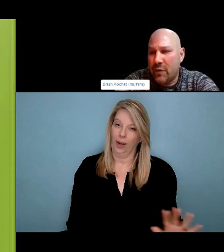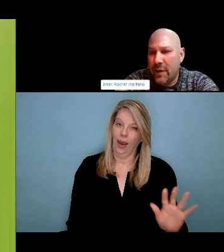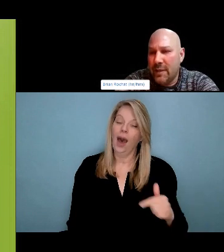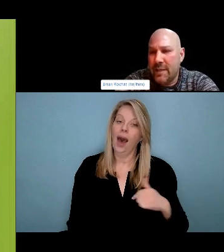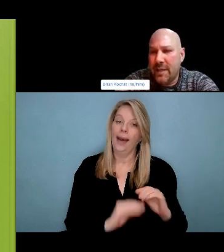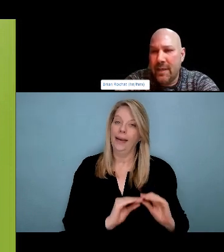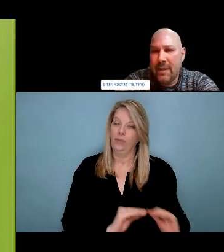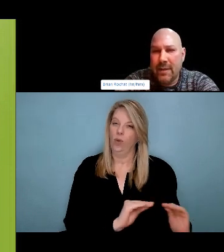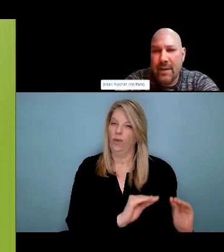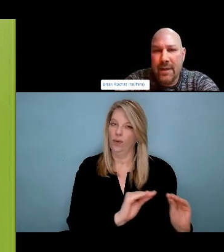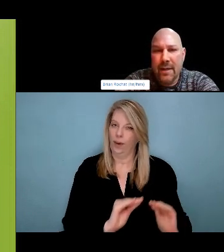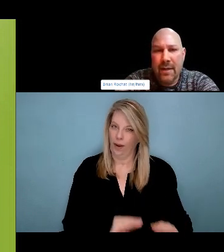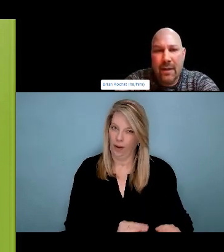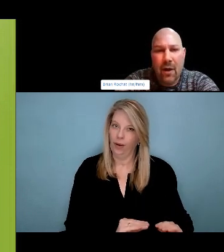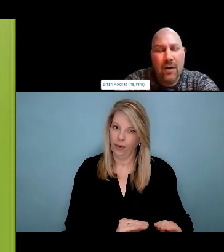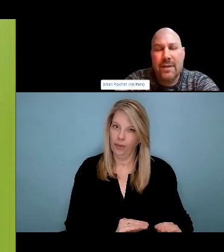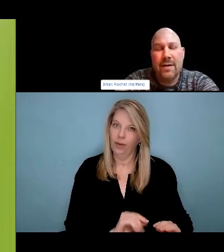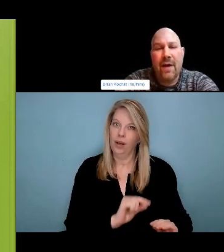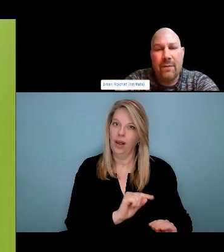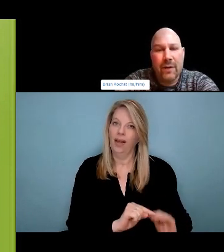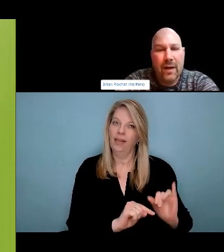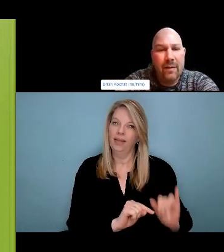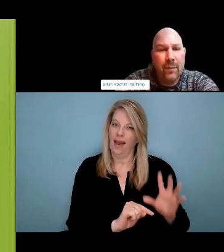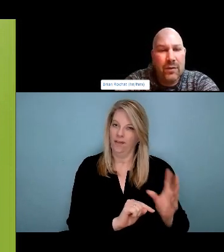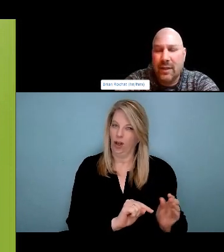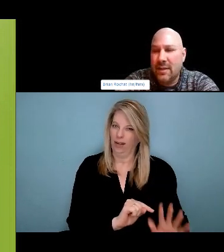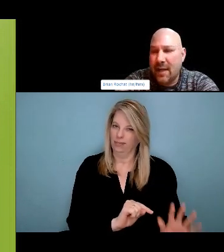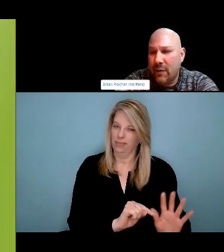spent a lot of time up in Churchill with him as well.